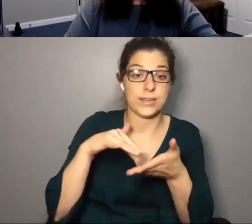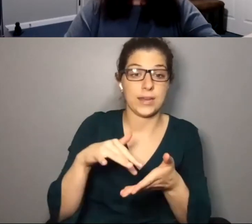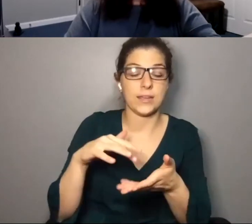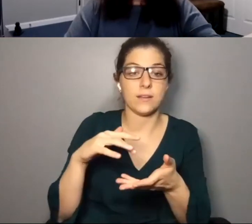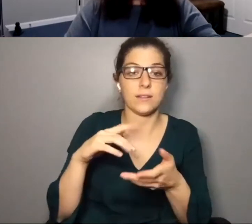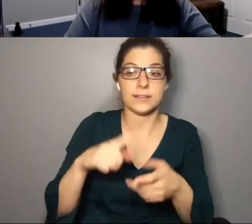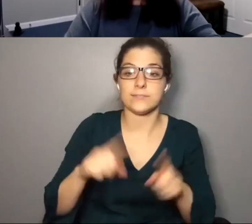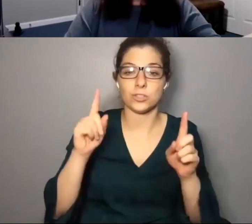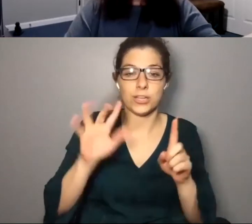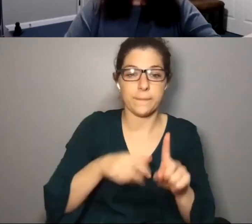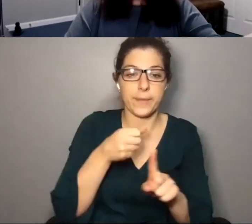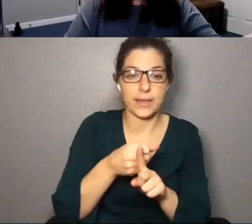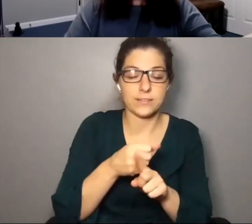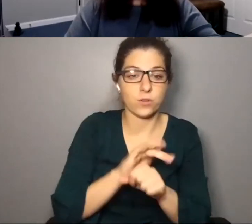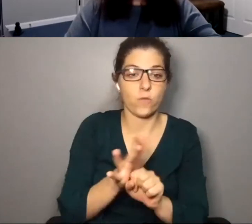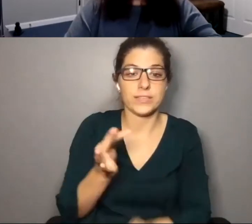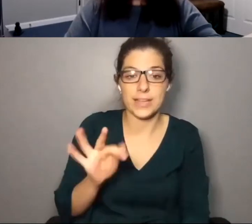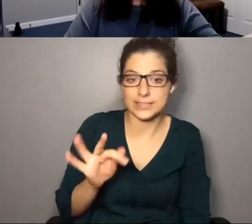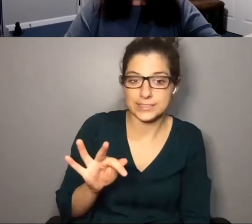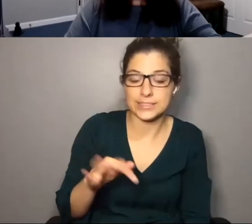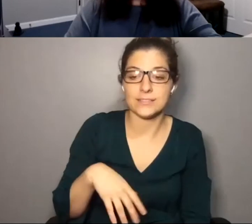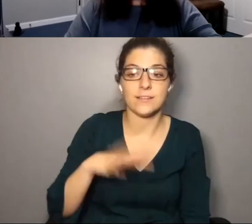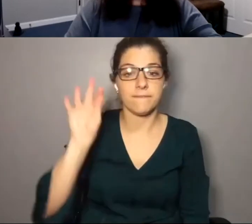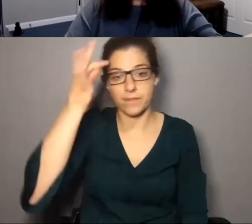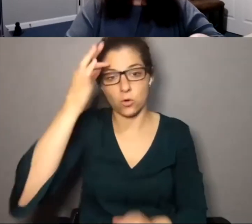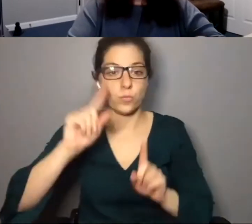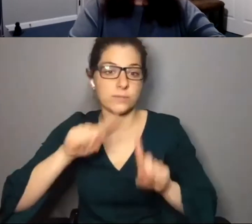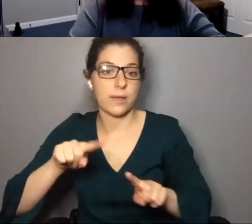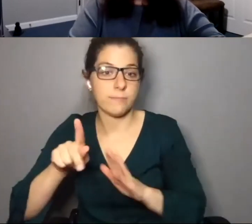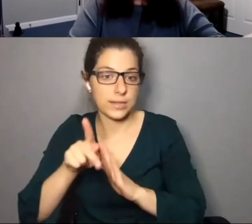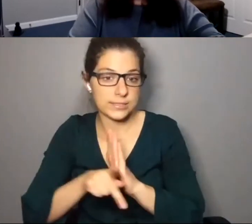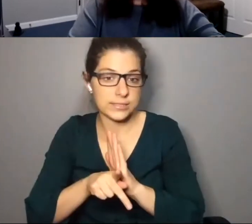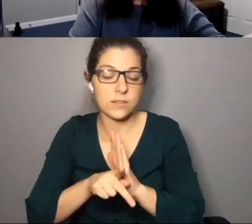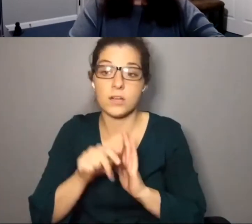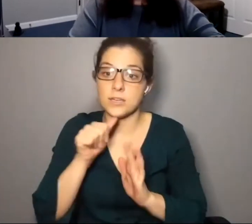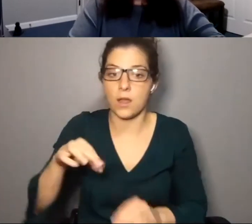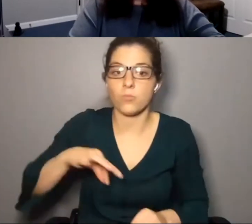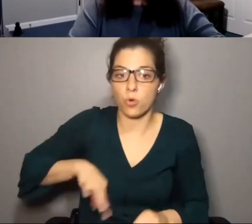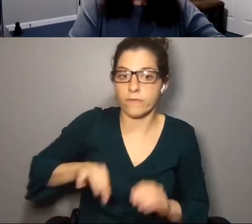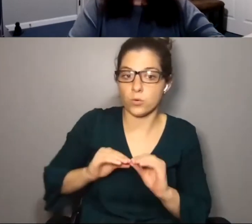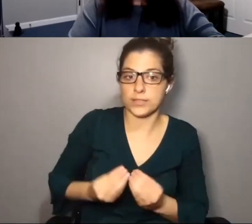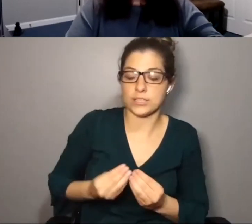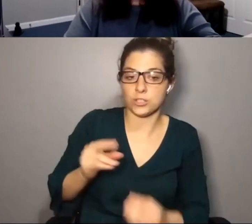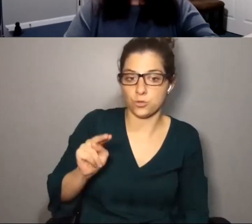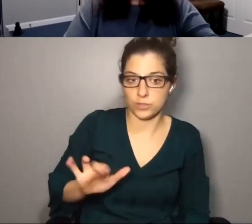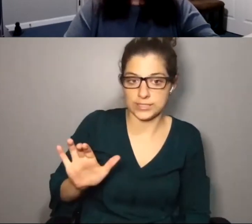the differential impact of COVID-19 and Federal response policies on nonprofit organizations in fork city